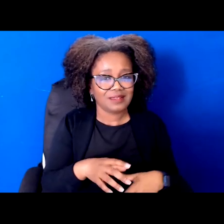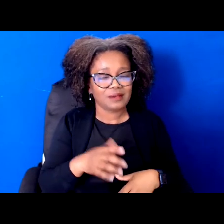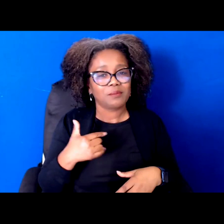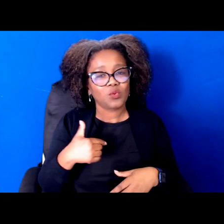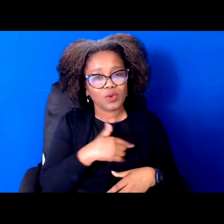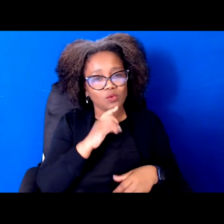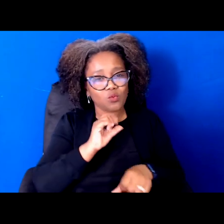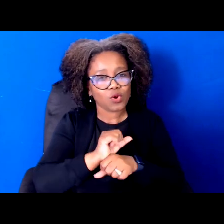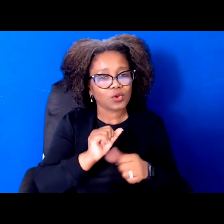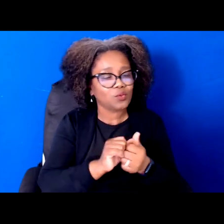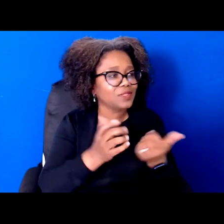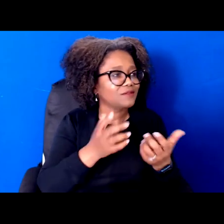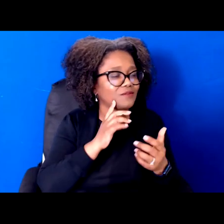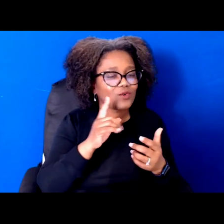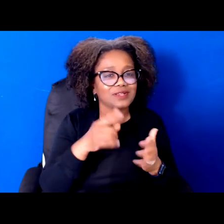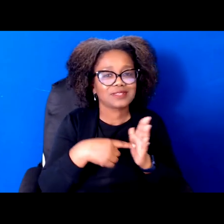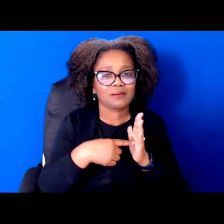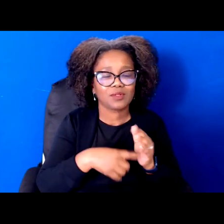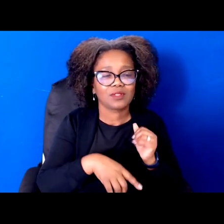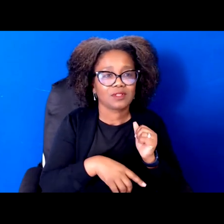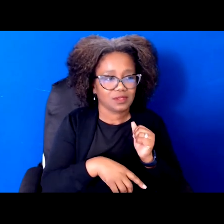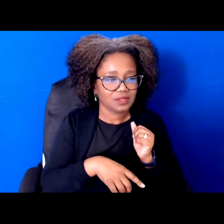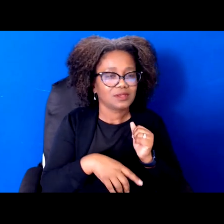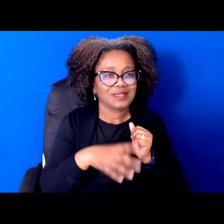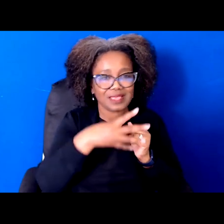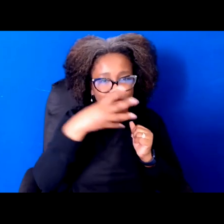people, people of different faiths, rural and urban and suburban communities.